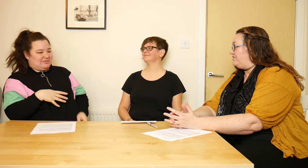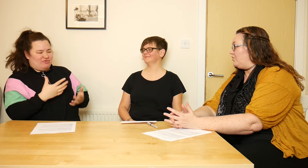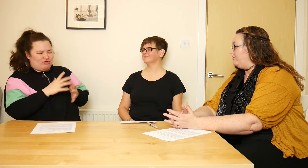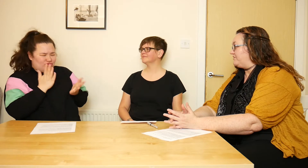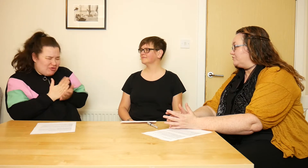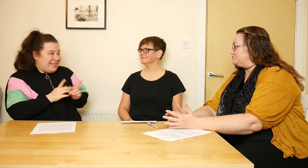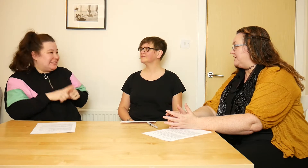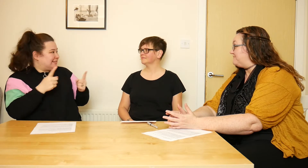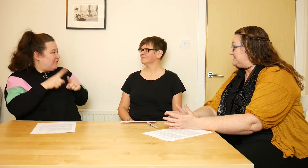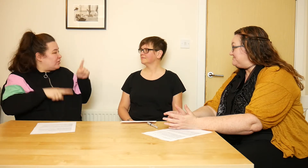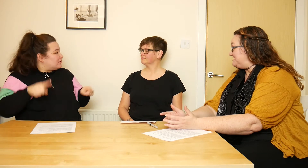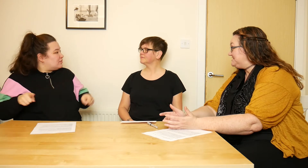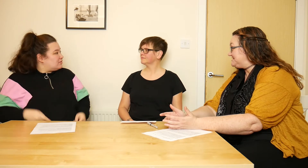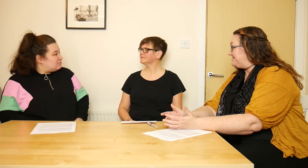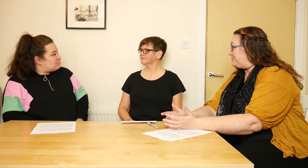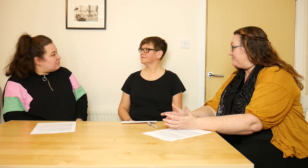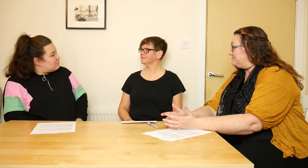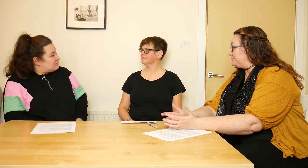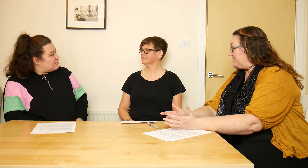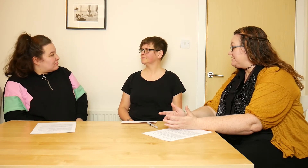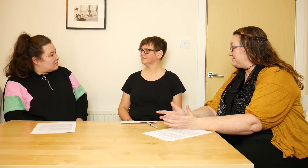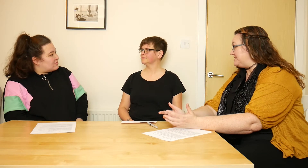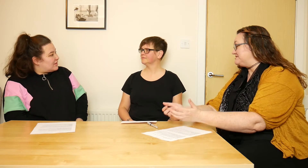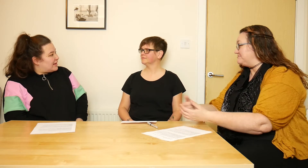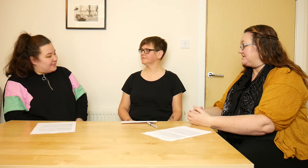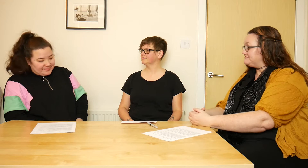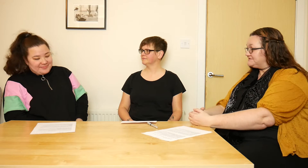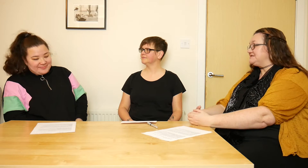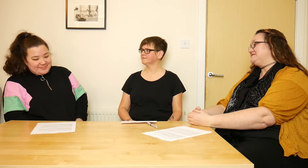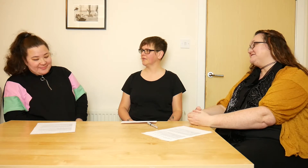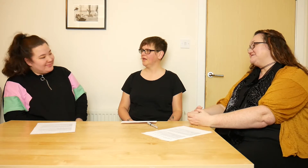And they all therefore don't have the same needs, they're all so varied within themselves.